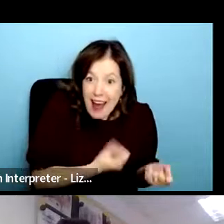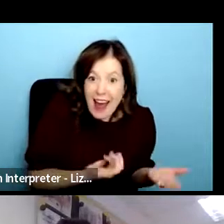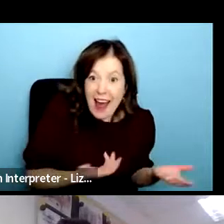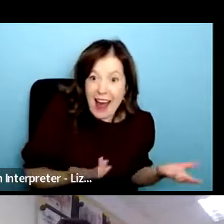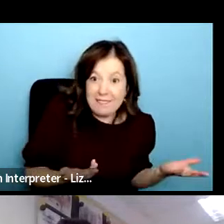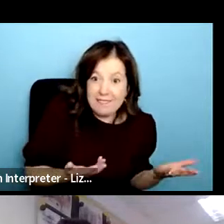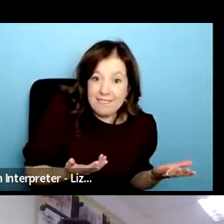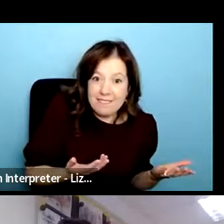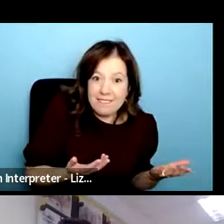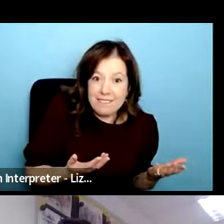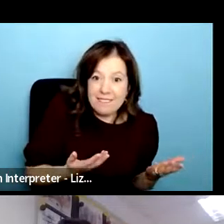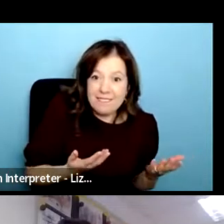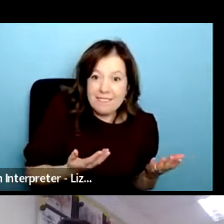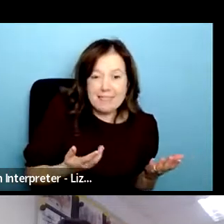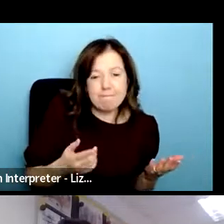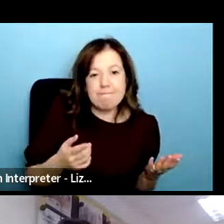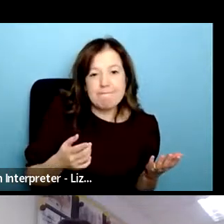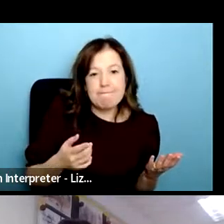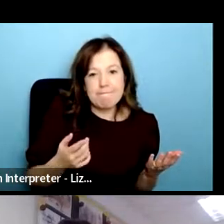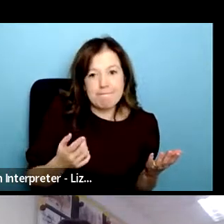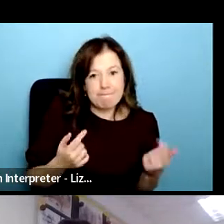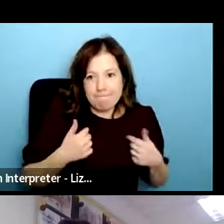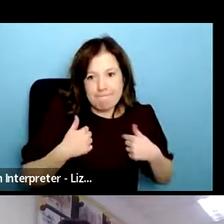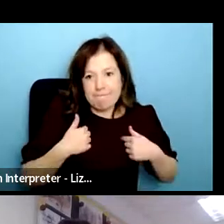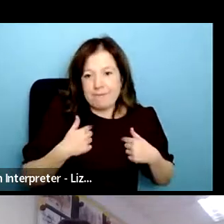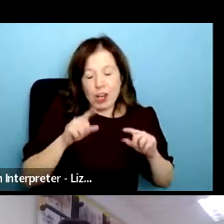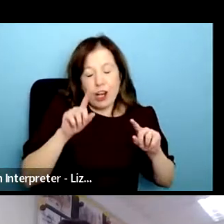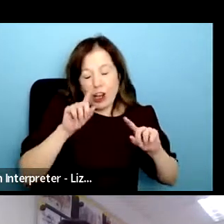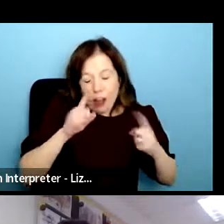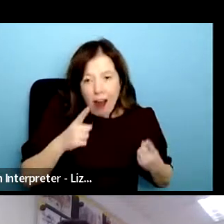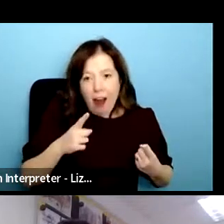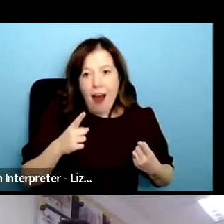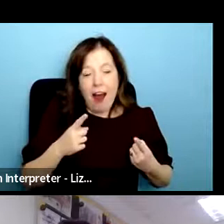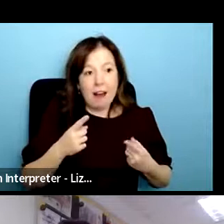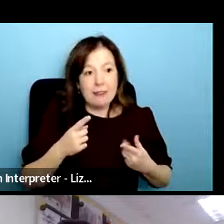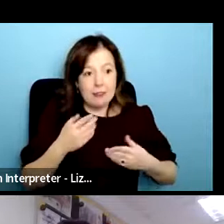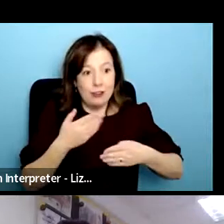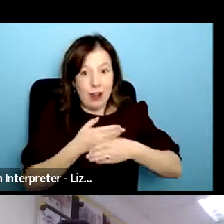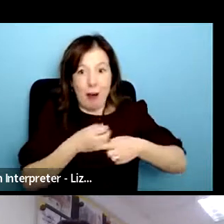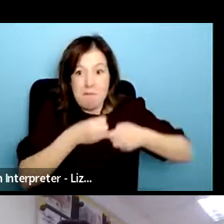there are huge gaps and we can't you know we can't cover everything and i think throughout